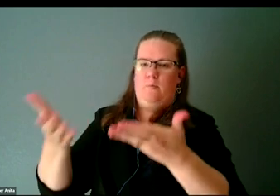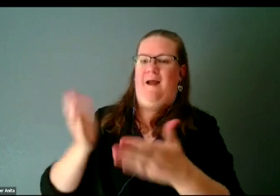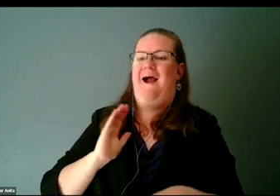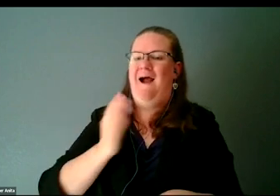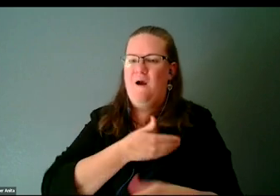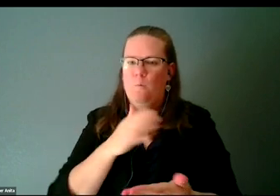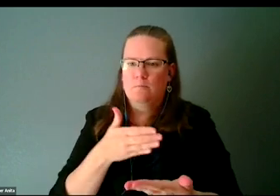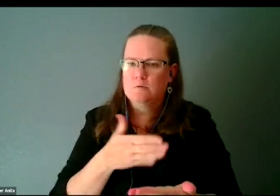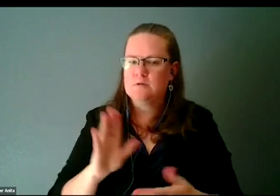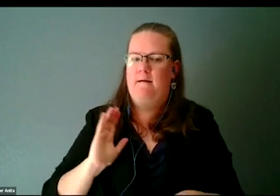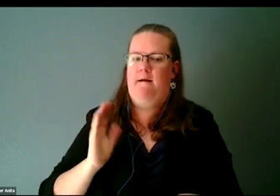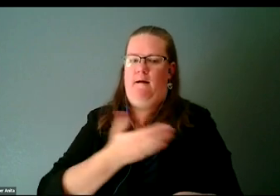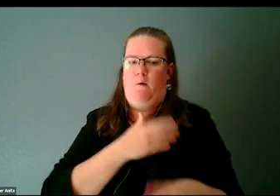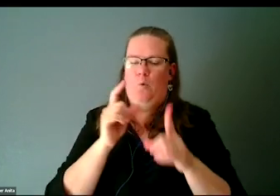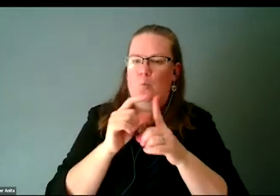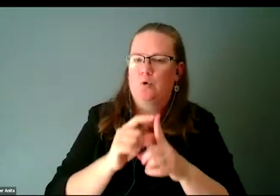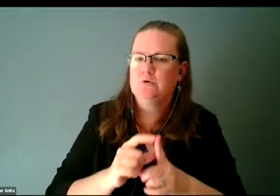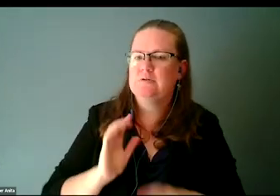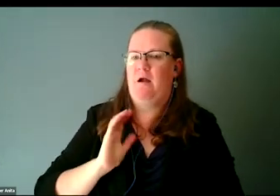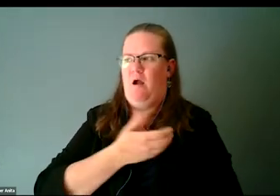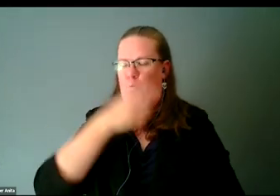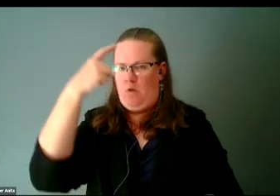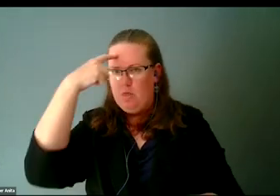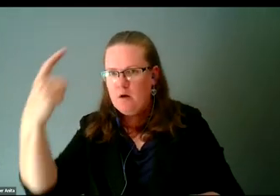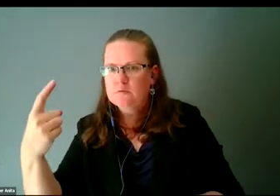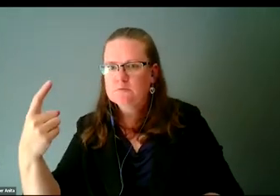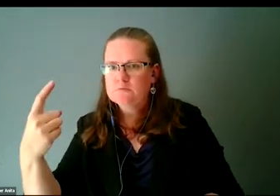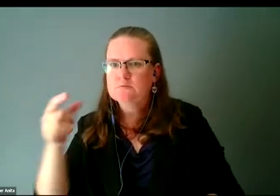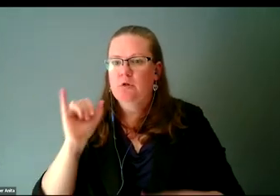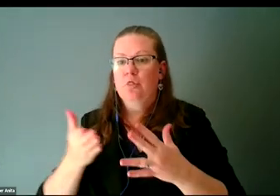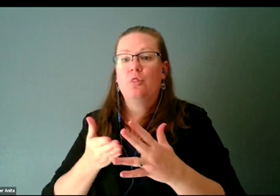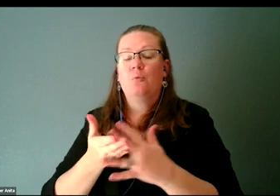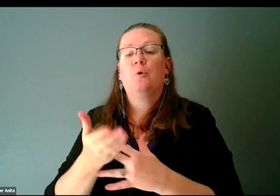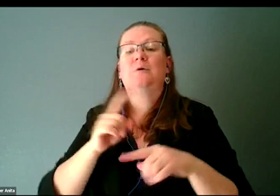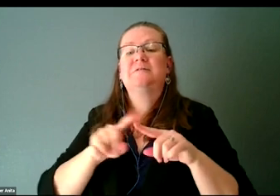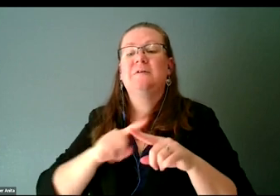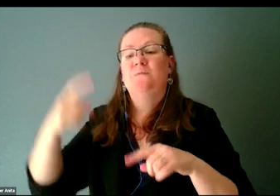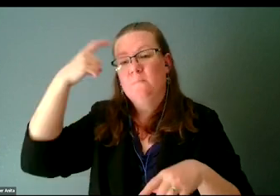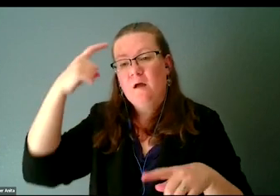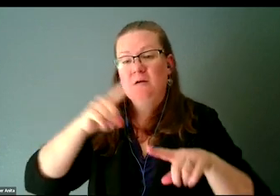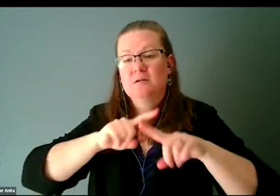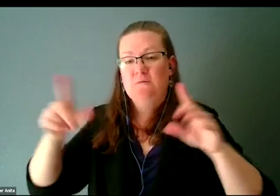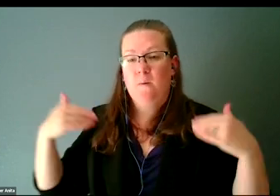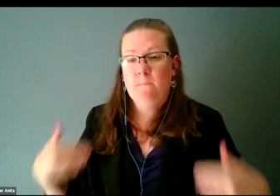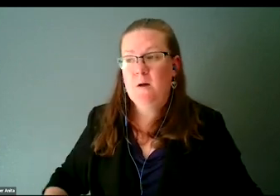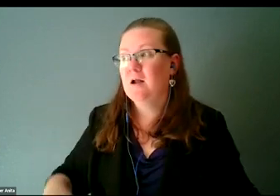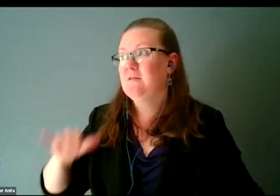our thoughts that come through different minds and bodies that really haven't been celebrated, that are untapped.